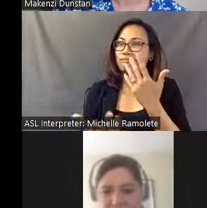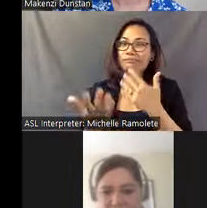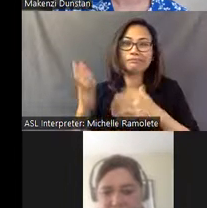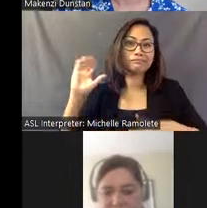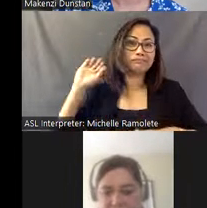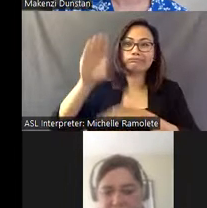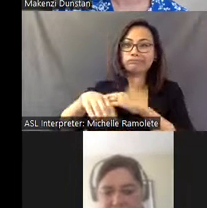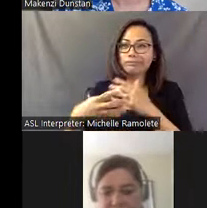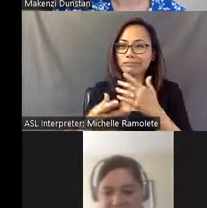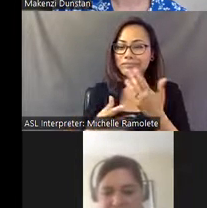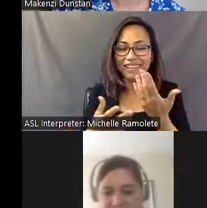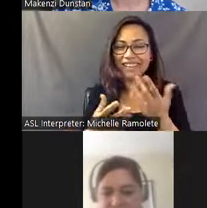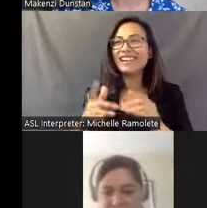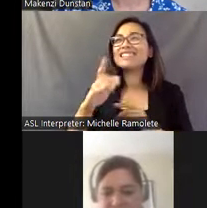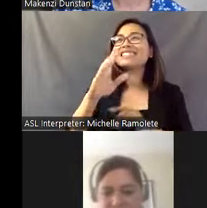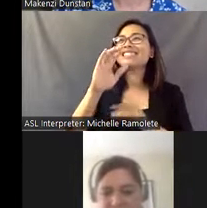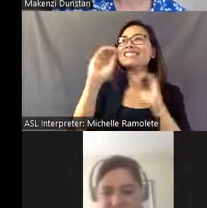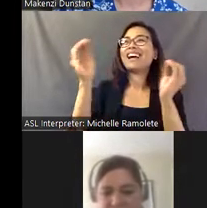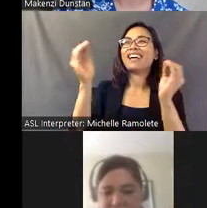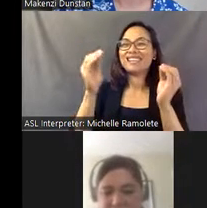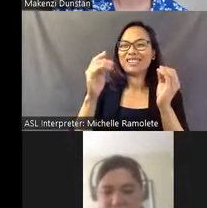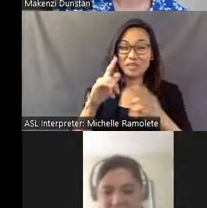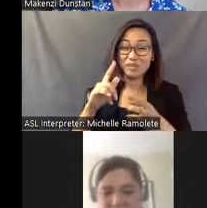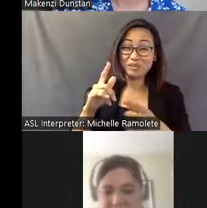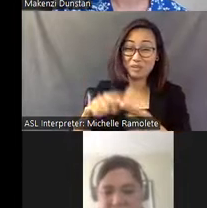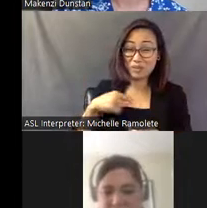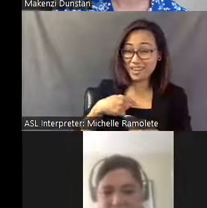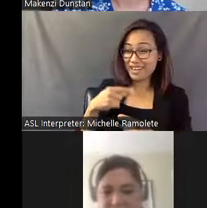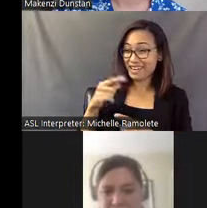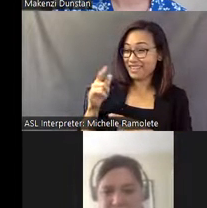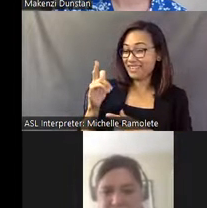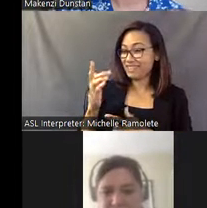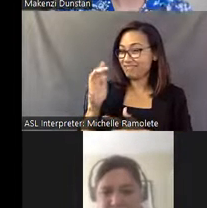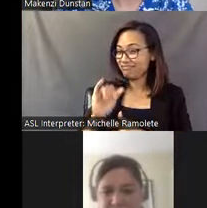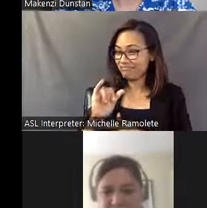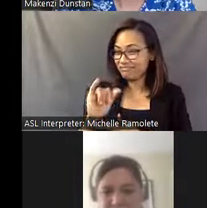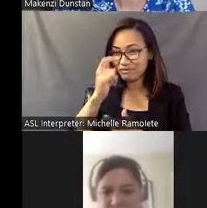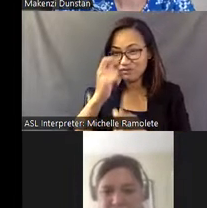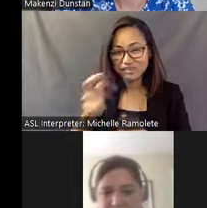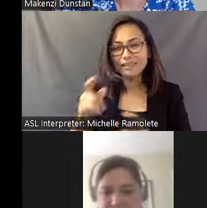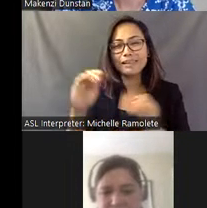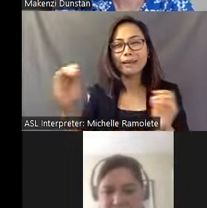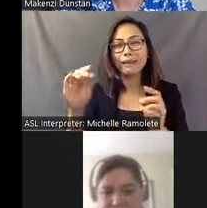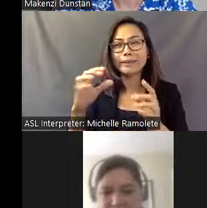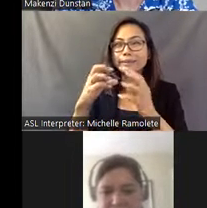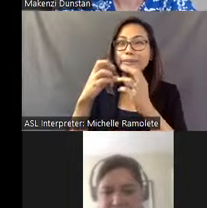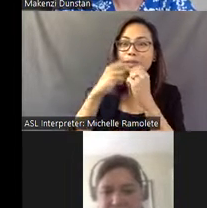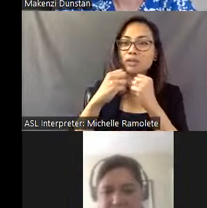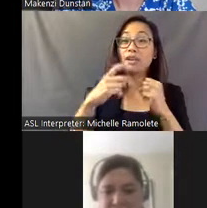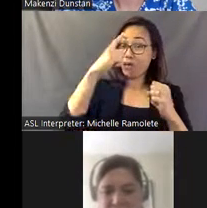They- he never and there- nothing was very, it seems to me, precious to Eddie. I think we often look at art and say, oh, it's really important, it's really precious.